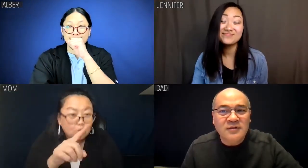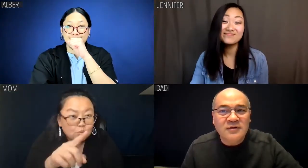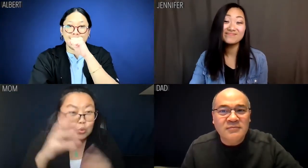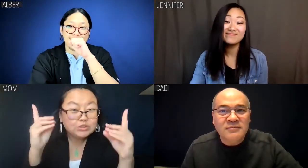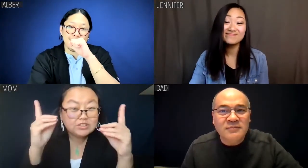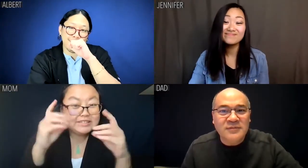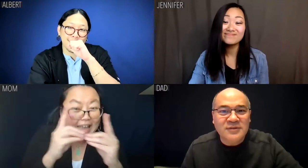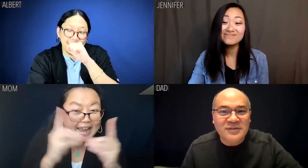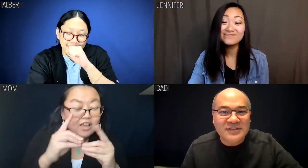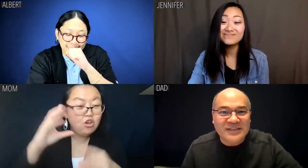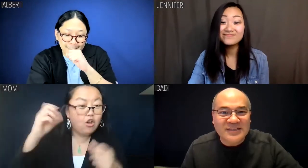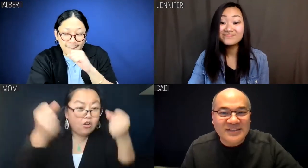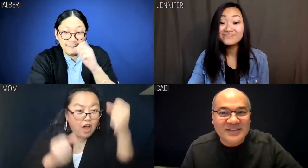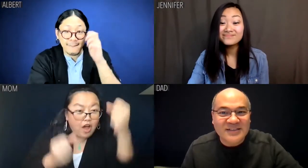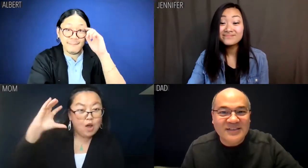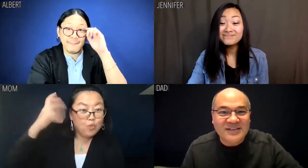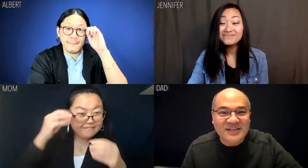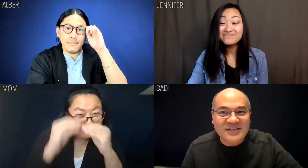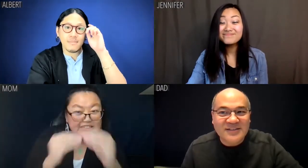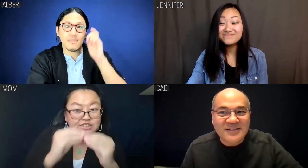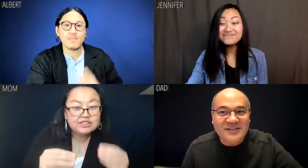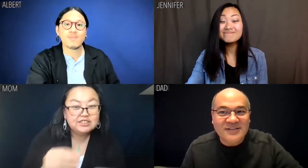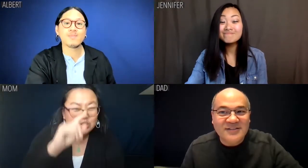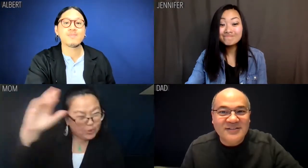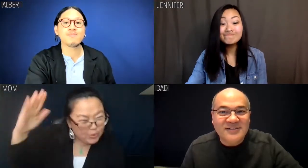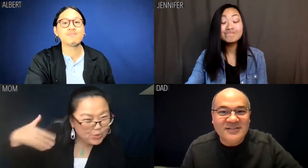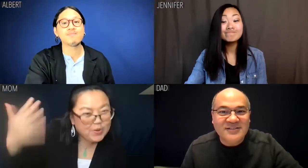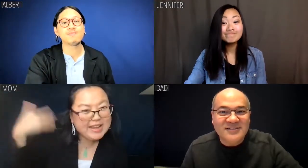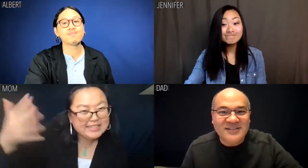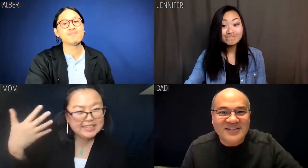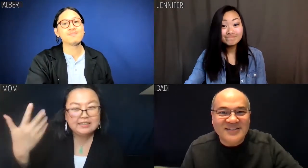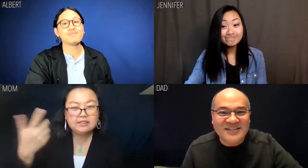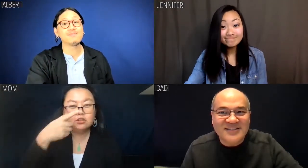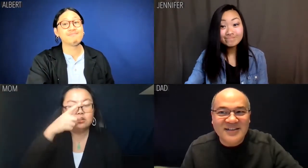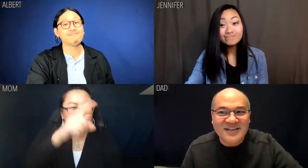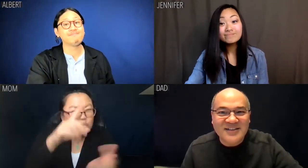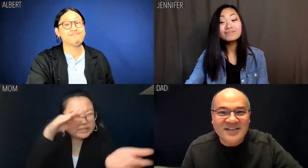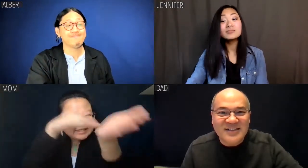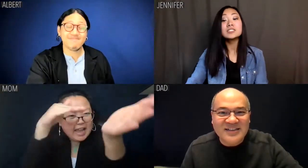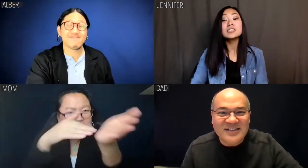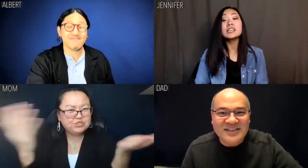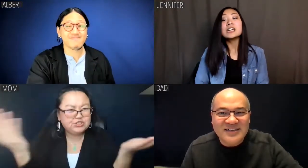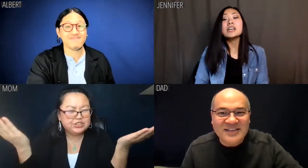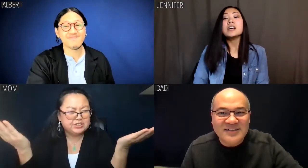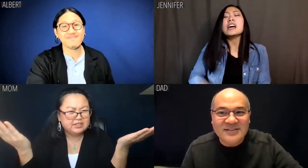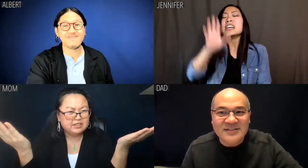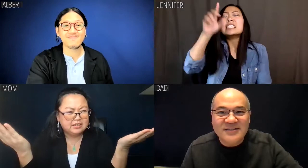Mom: You got together with a car radio fixer?! Are you out of your mind? You're a doctor.